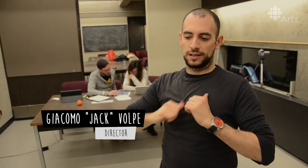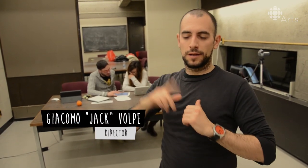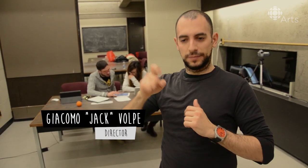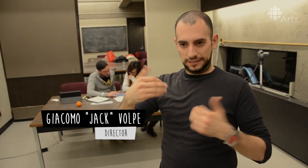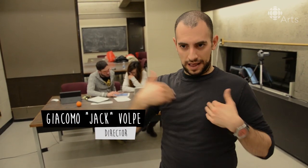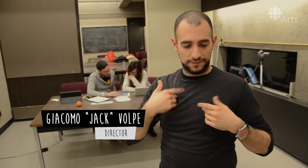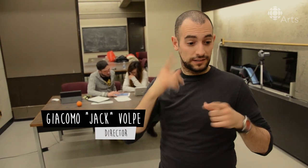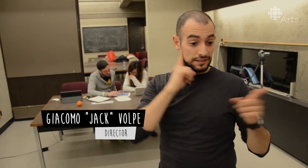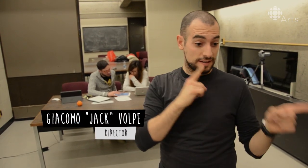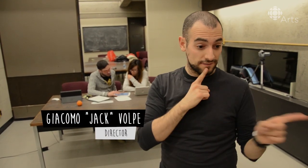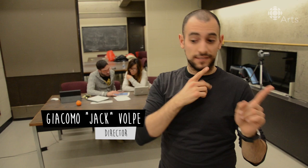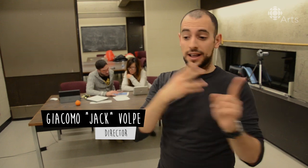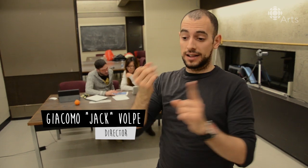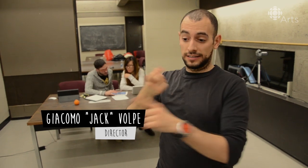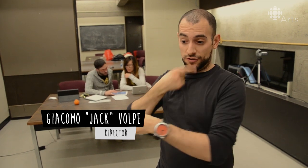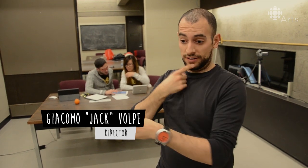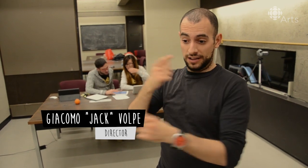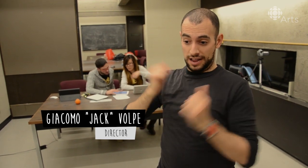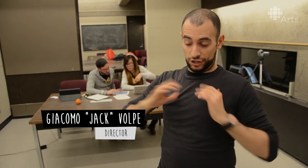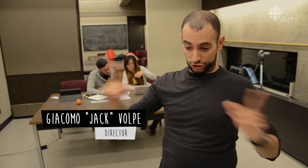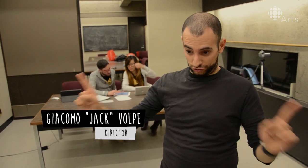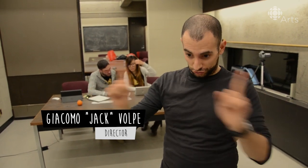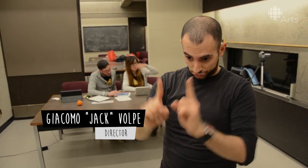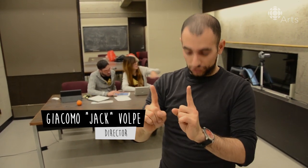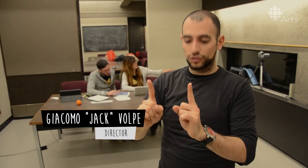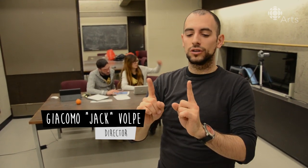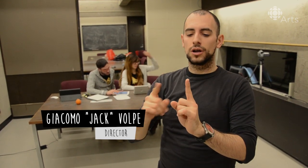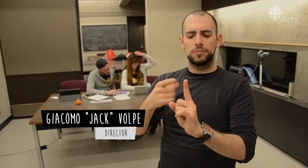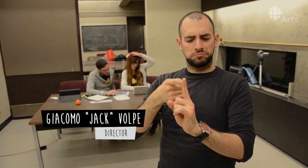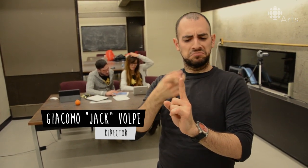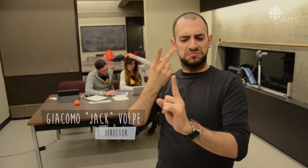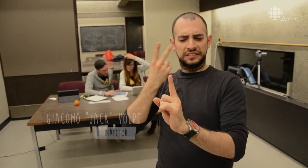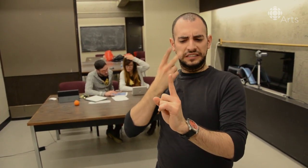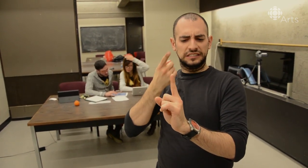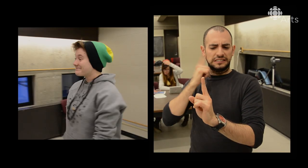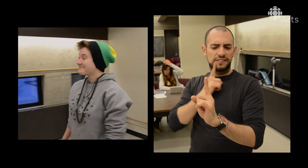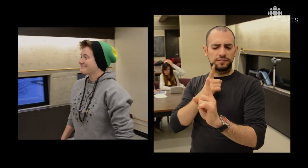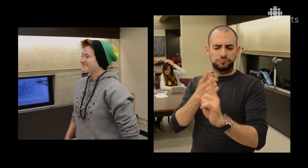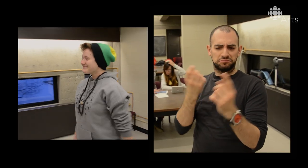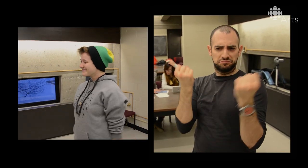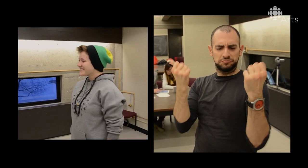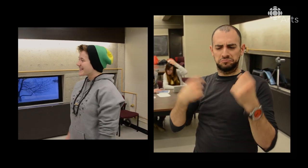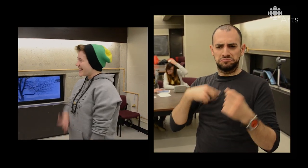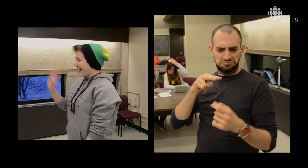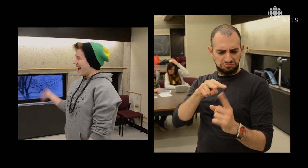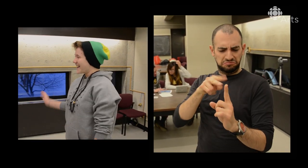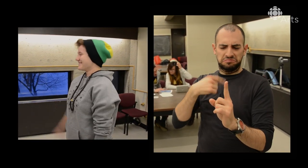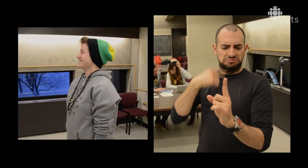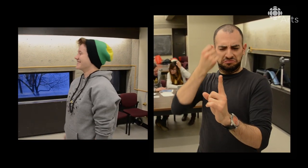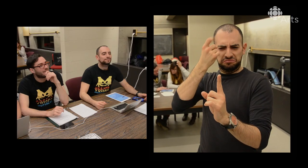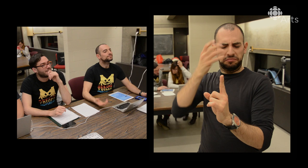Normally for a play I have to have a Deaf actor and a hearing actor together, and I can see the Deaf actor signing